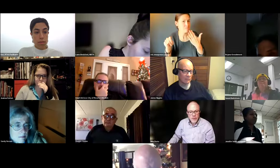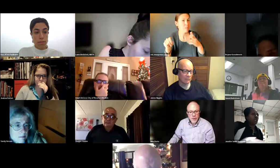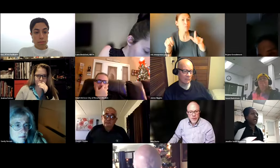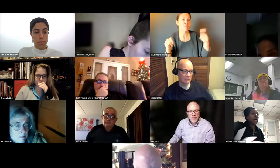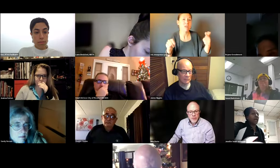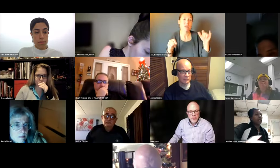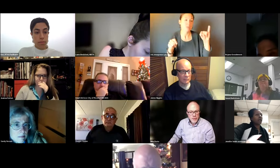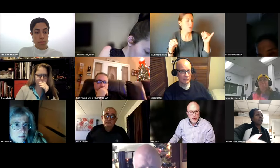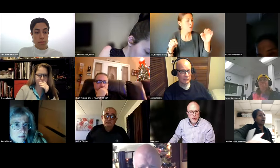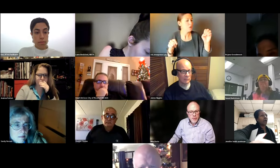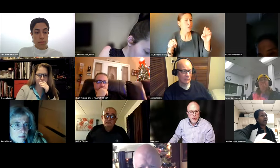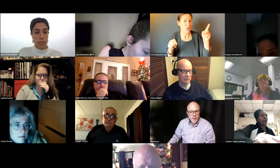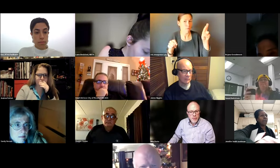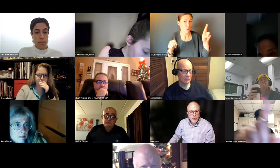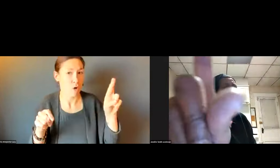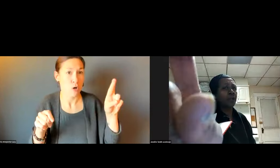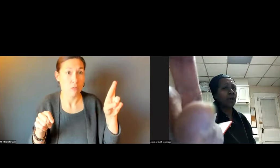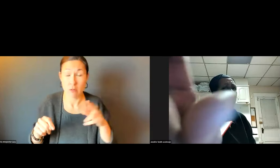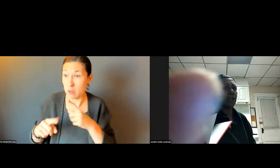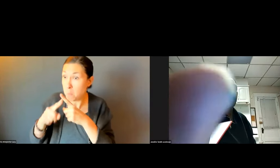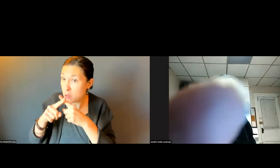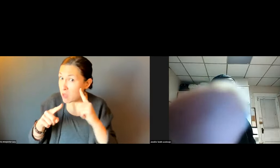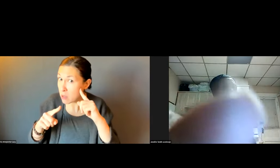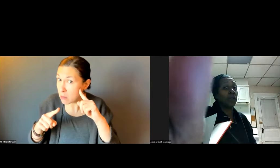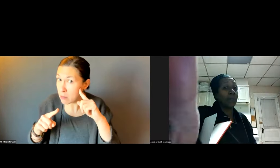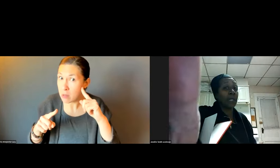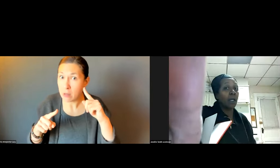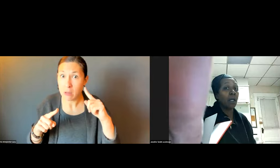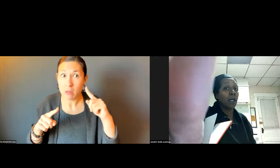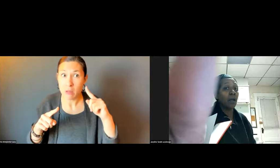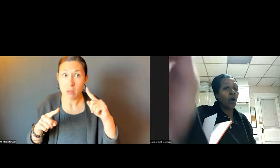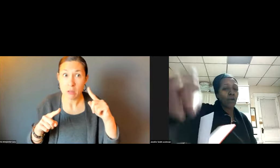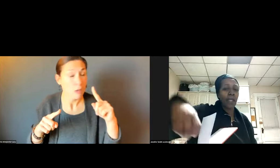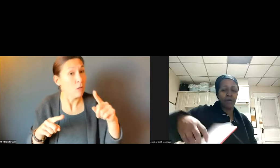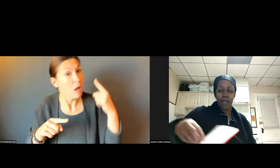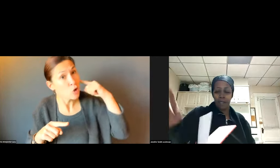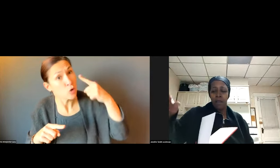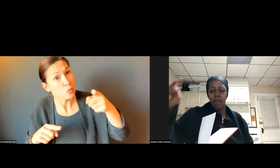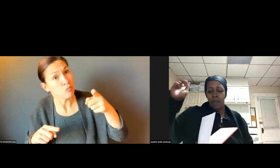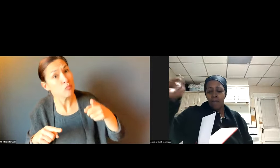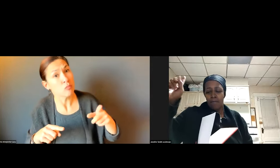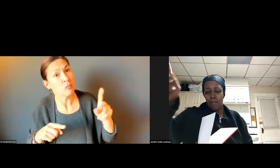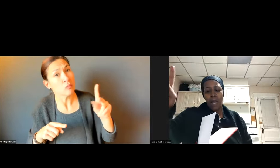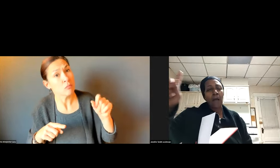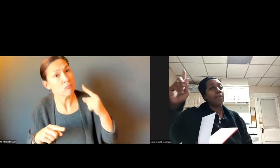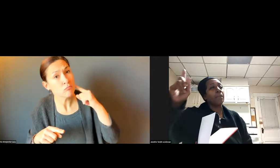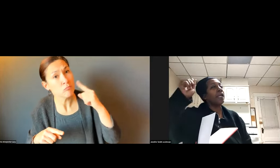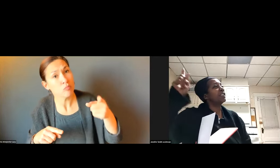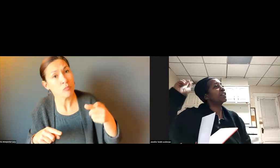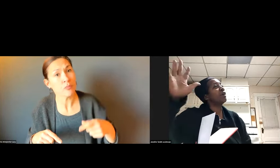THANKS, SUSIE. JENNIFER, YOU ARE NEXT. HI. AM I MUTED? CAN YOU HEAR ME?